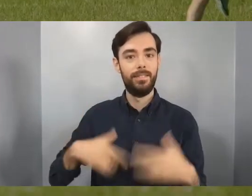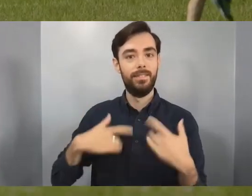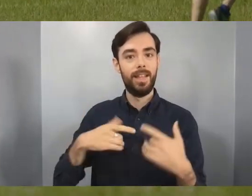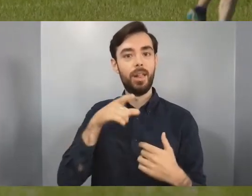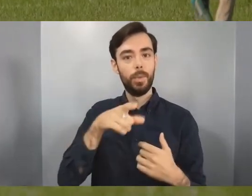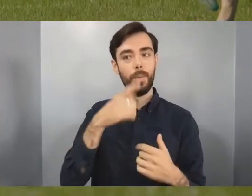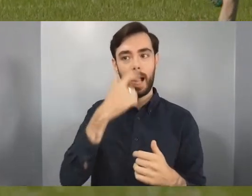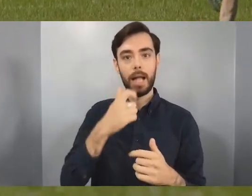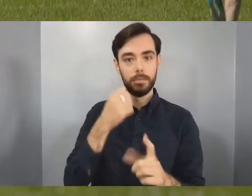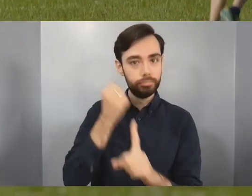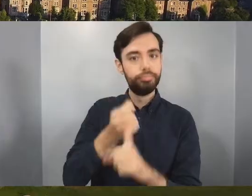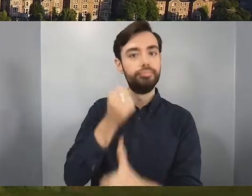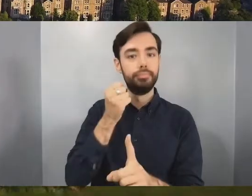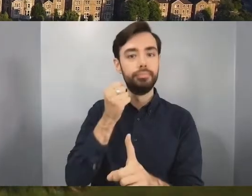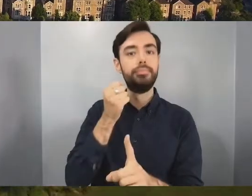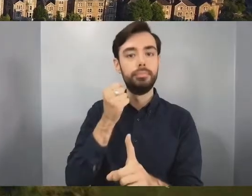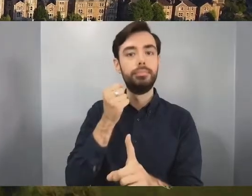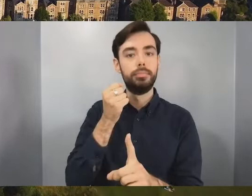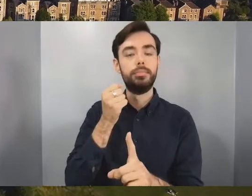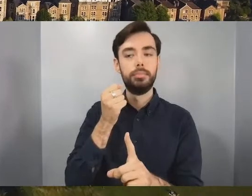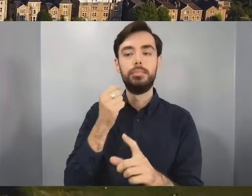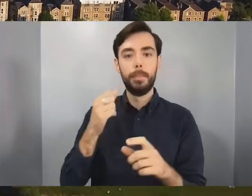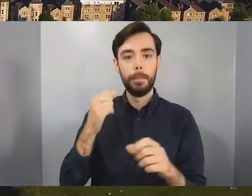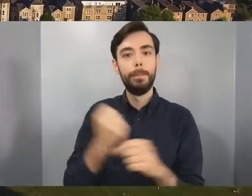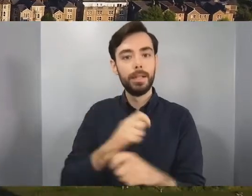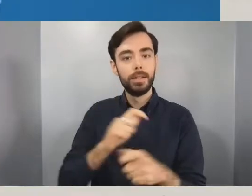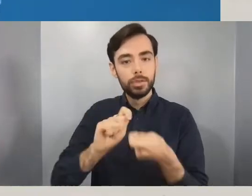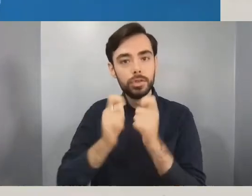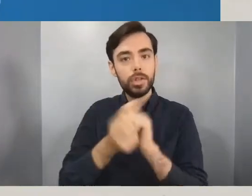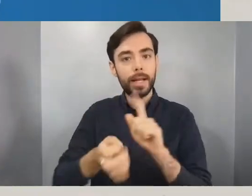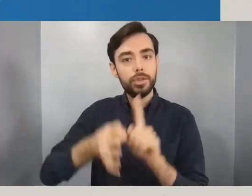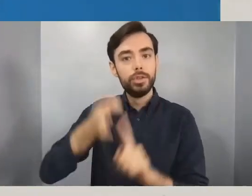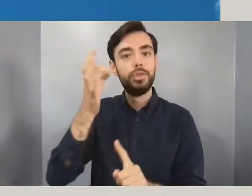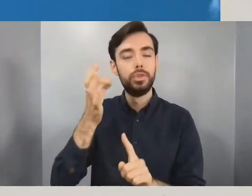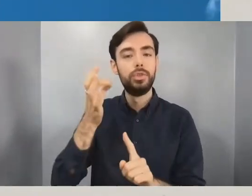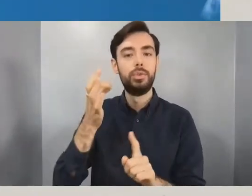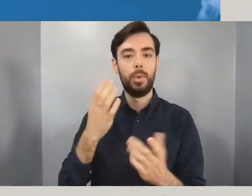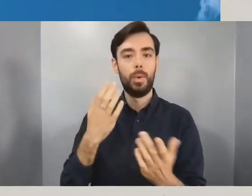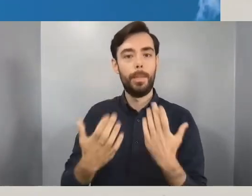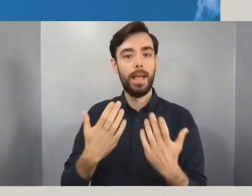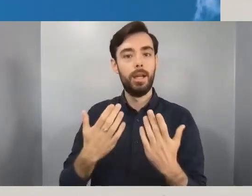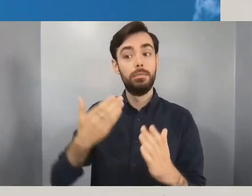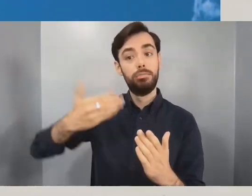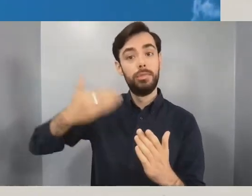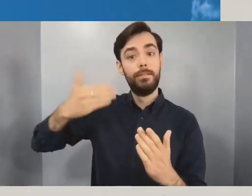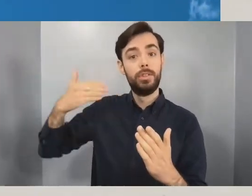of the other graduating classes did before you.